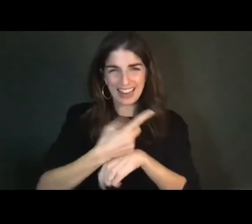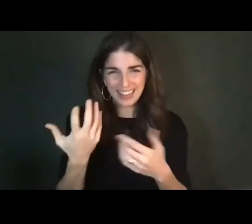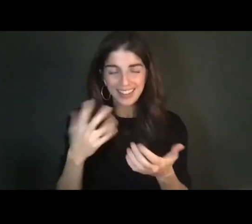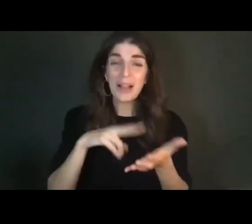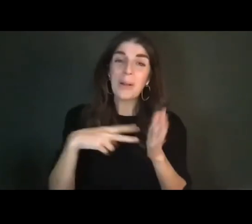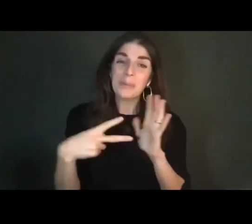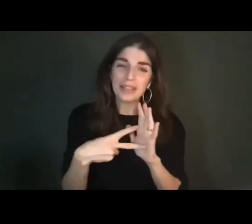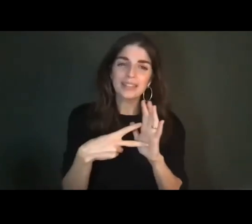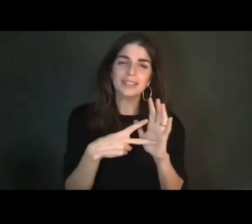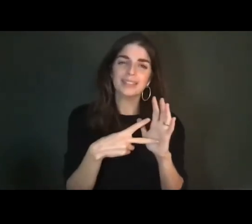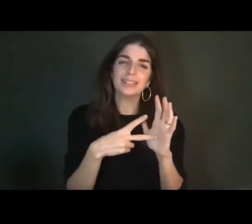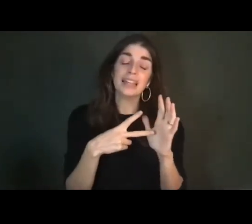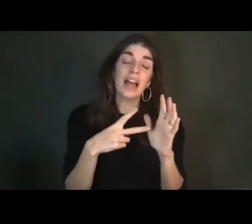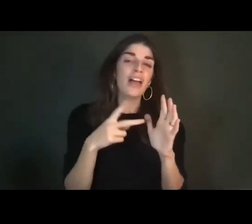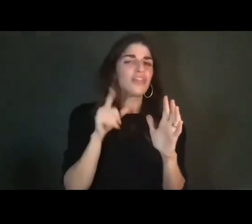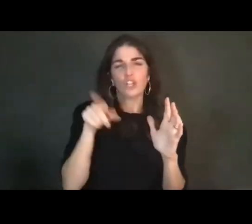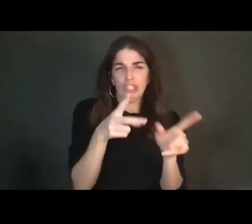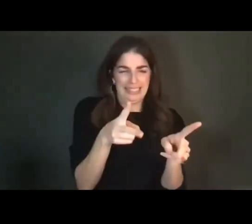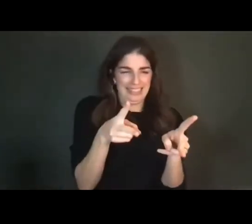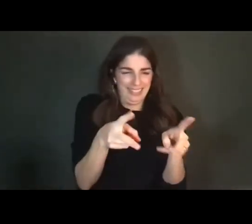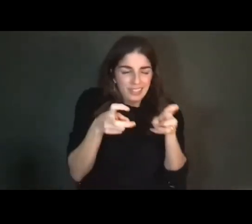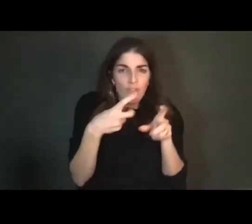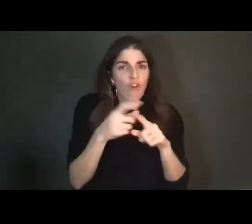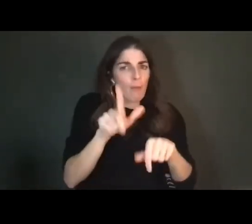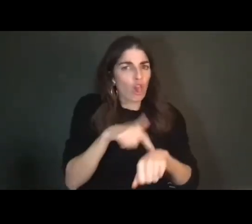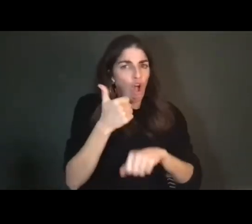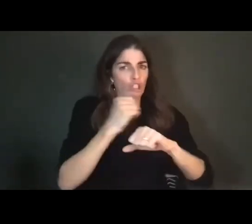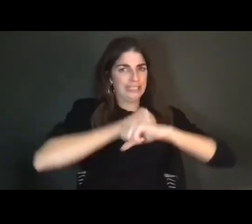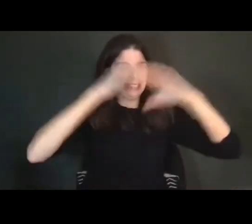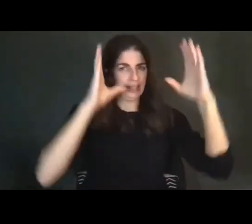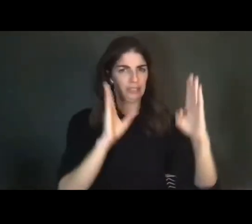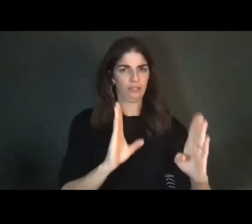segments of longer scenes, and they're kind of not going to give you the full narrative